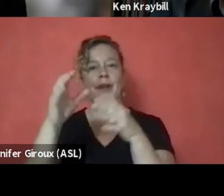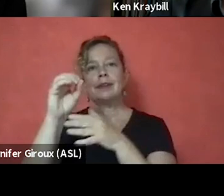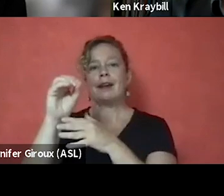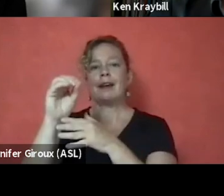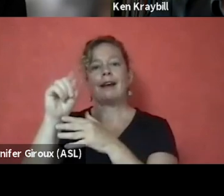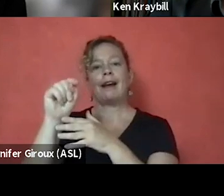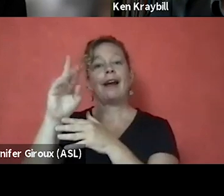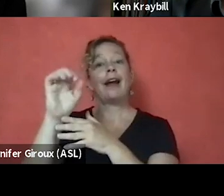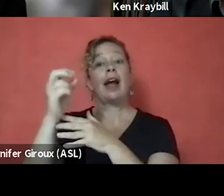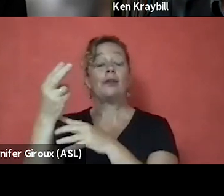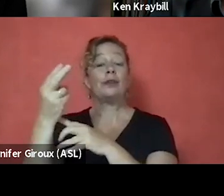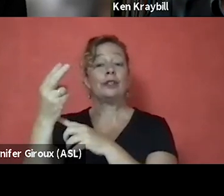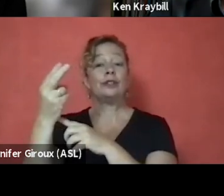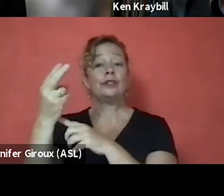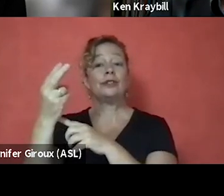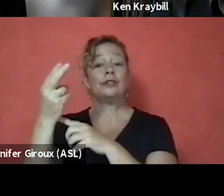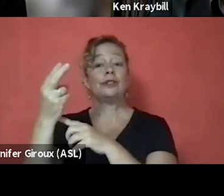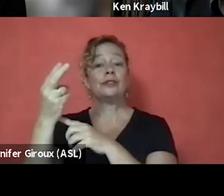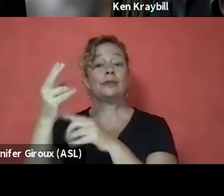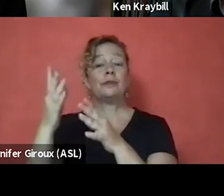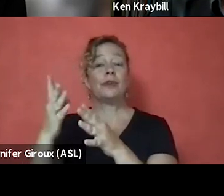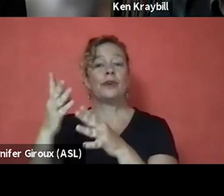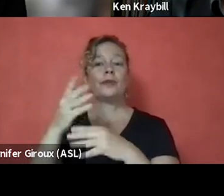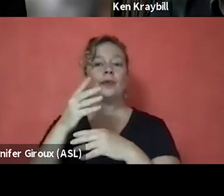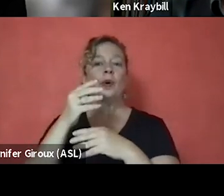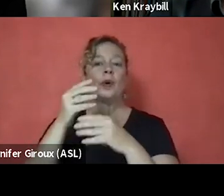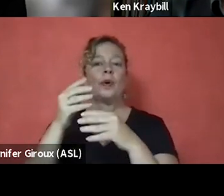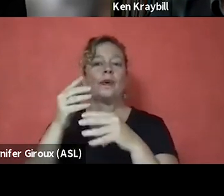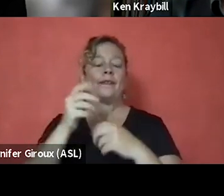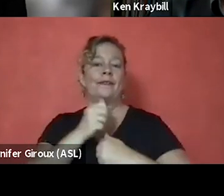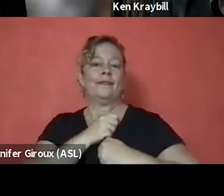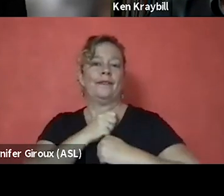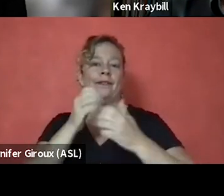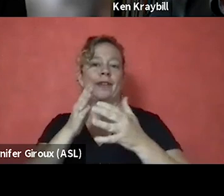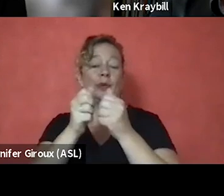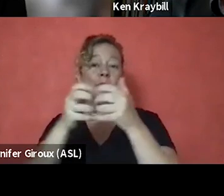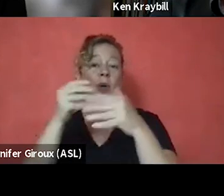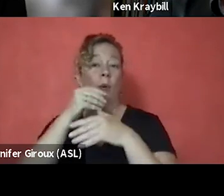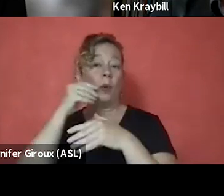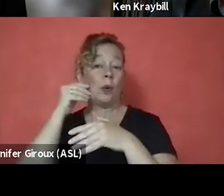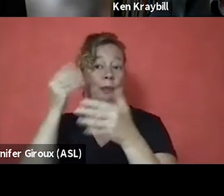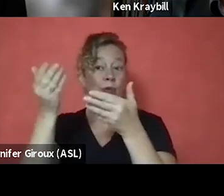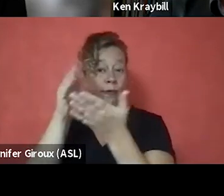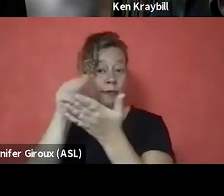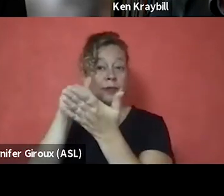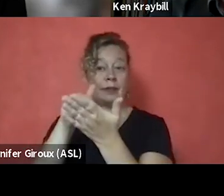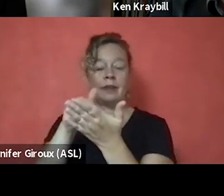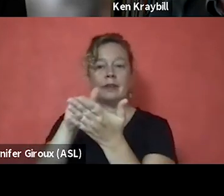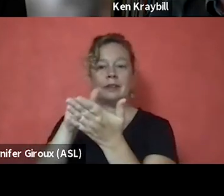for a homeless veterans outreach service center in Nashville, Tennessee.